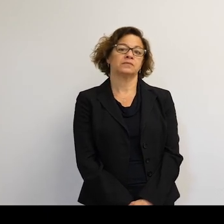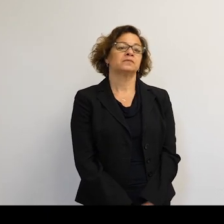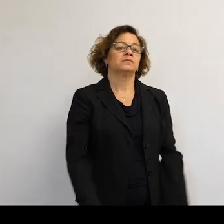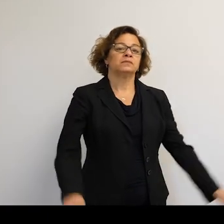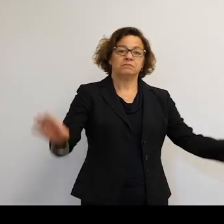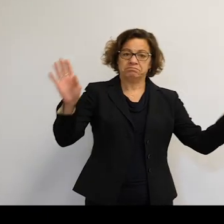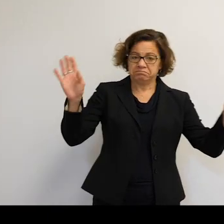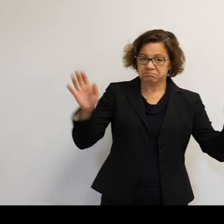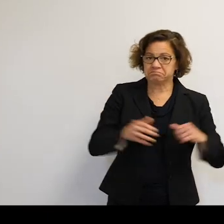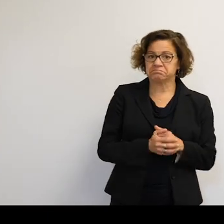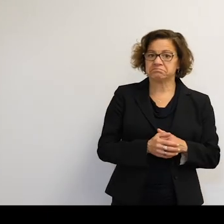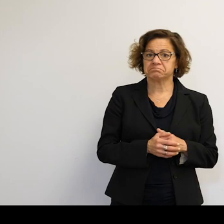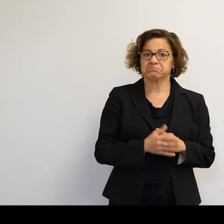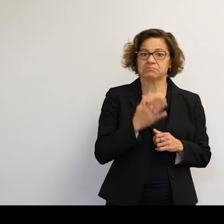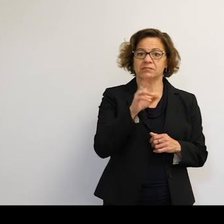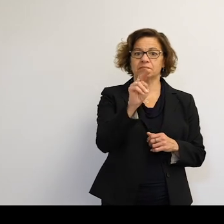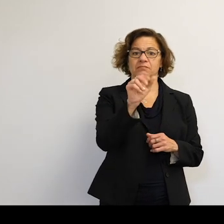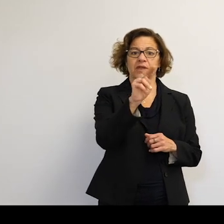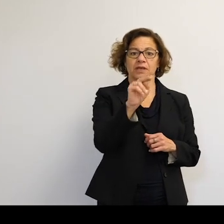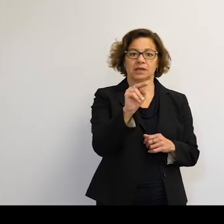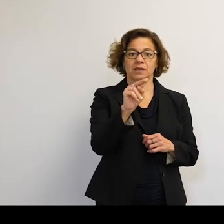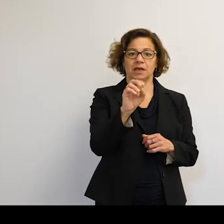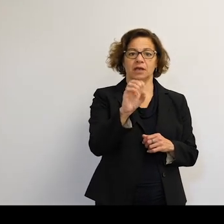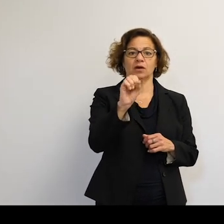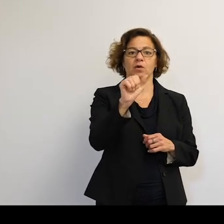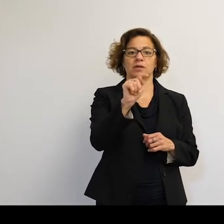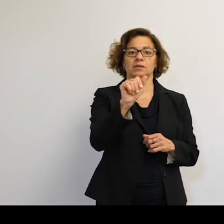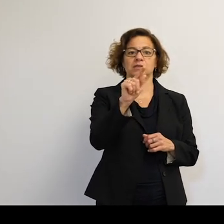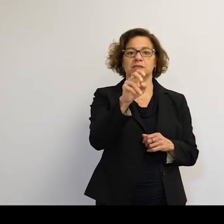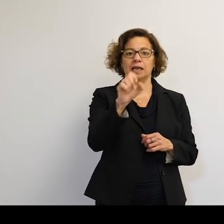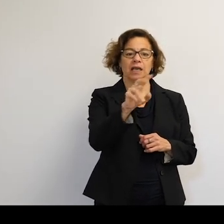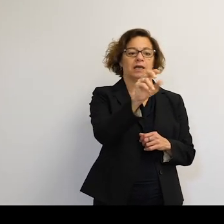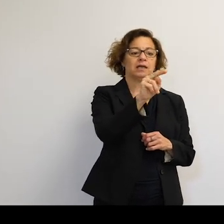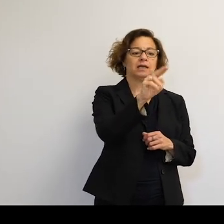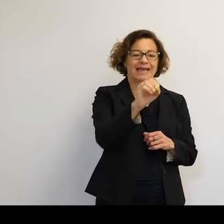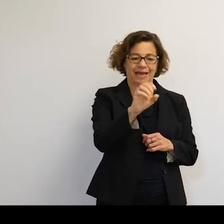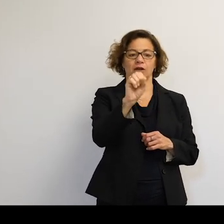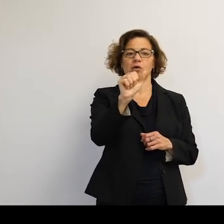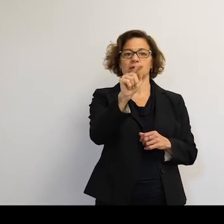The nanosatellites-- I don't know what the altitudes are and what problems they cause.